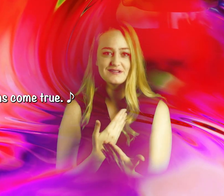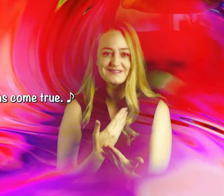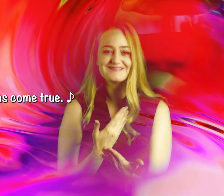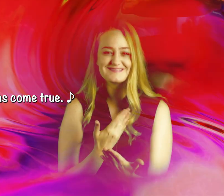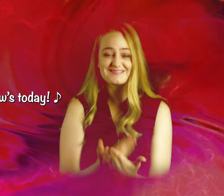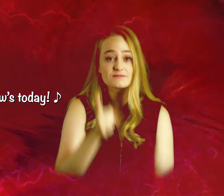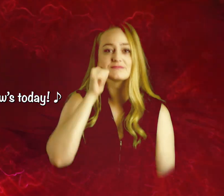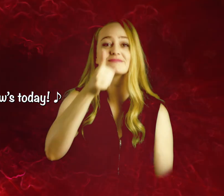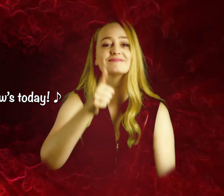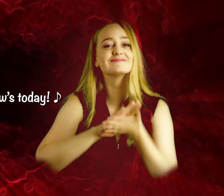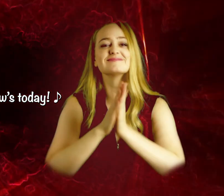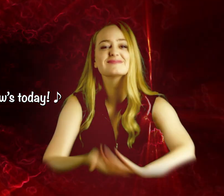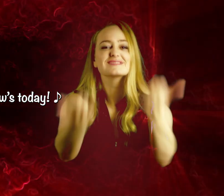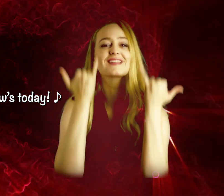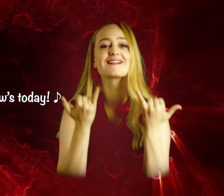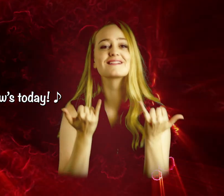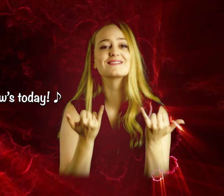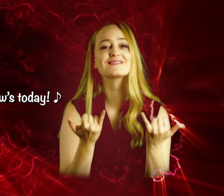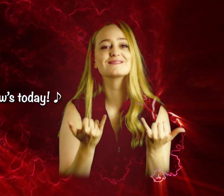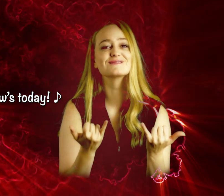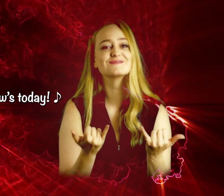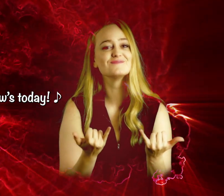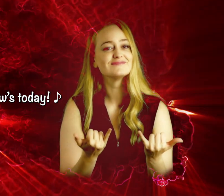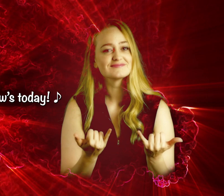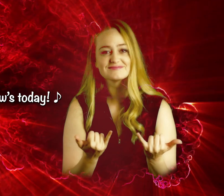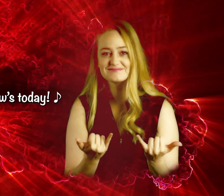And now tomorrow’s today!